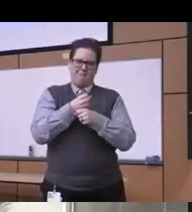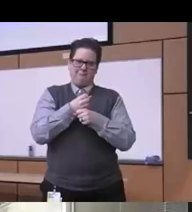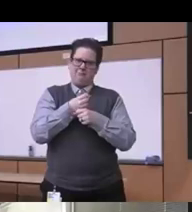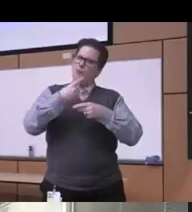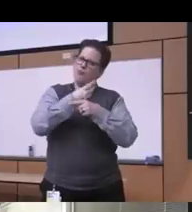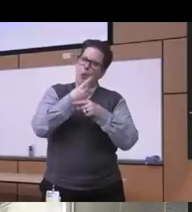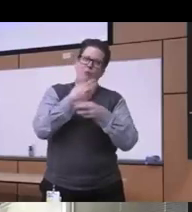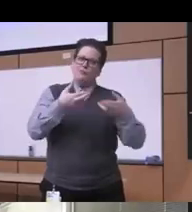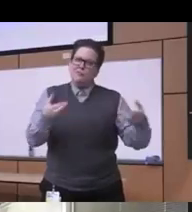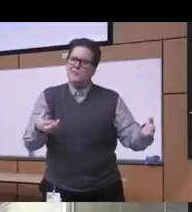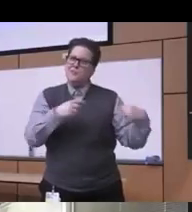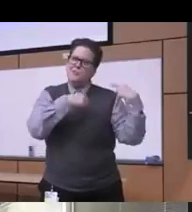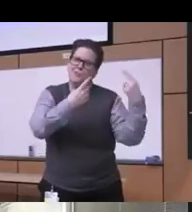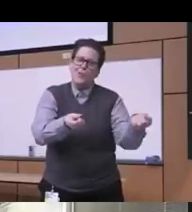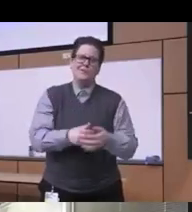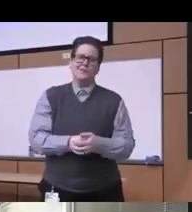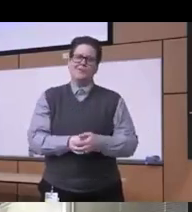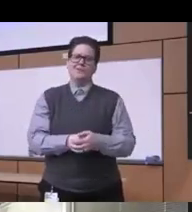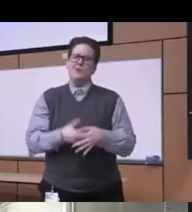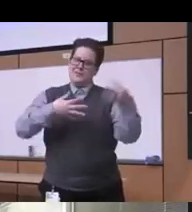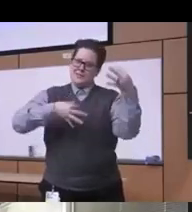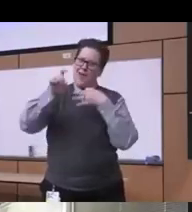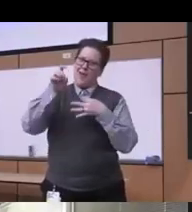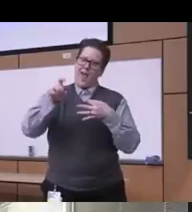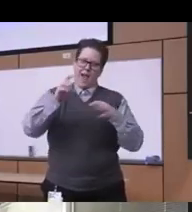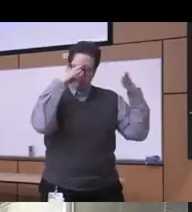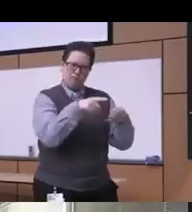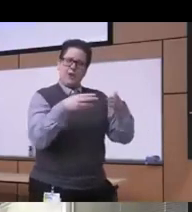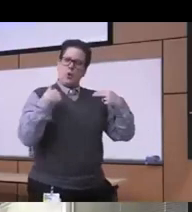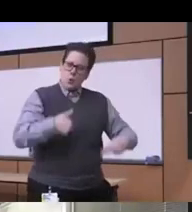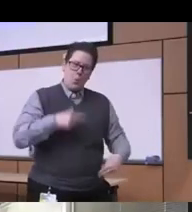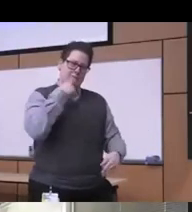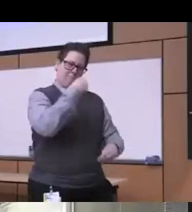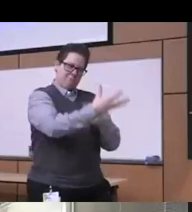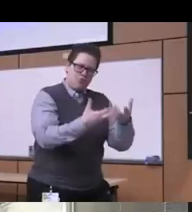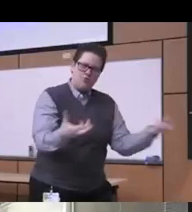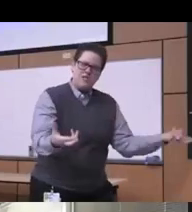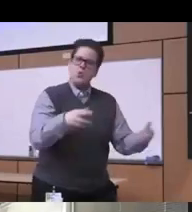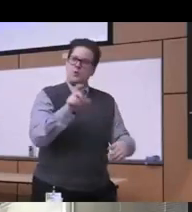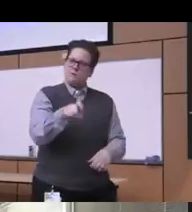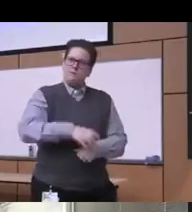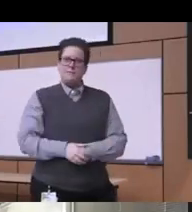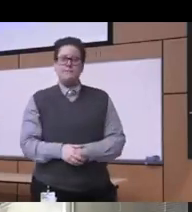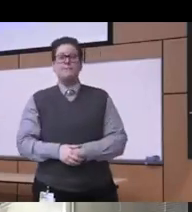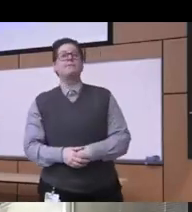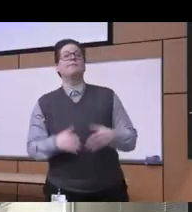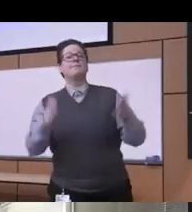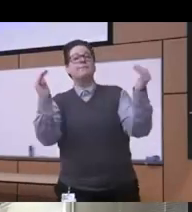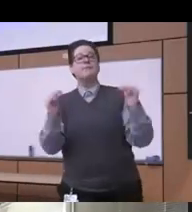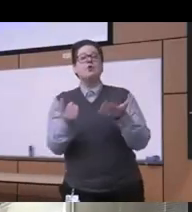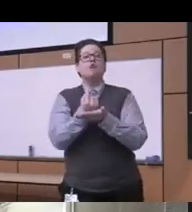resources and the services that they need so when it comes to treatment issues moving